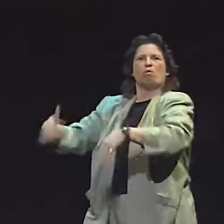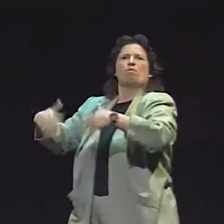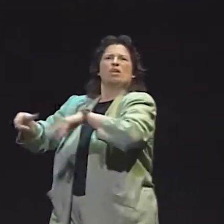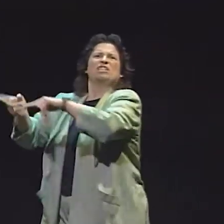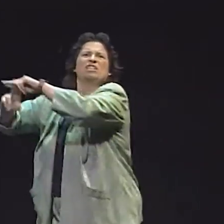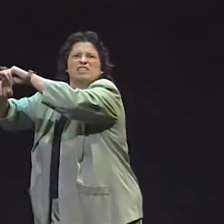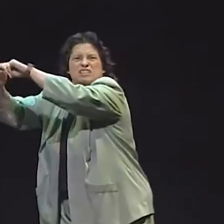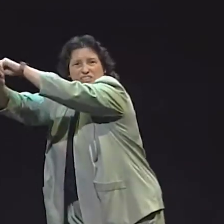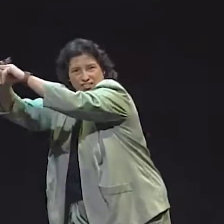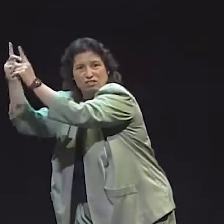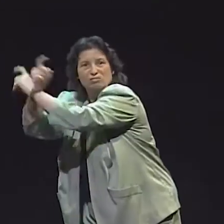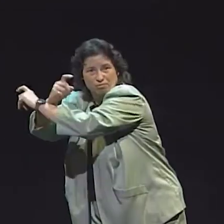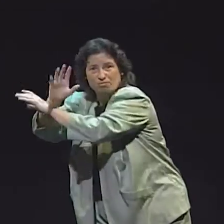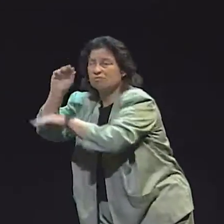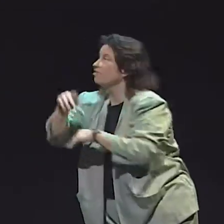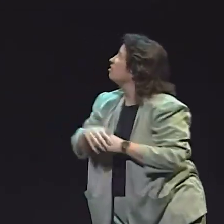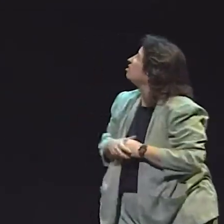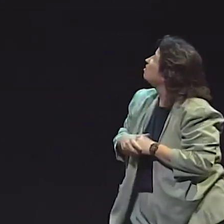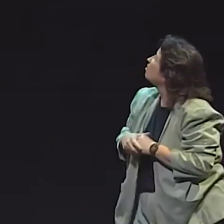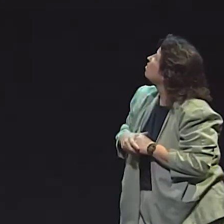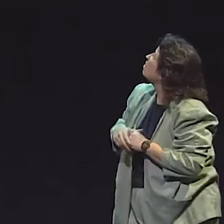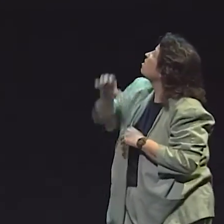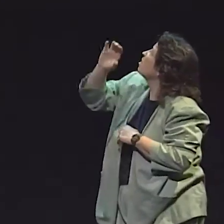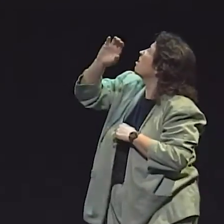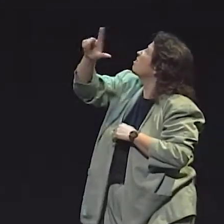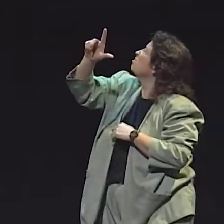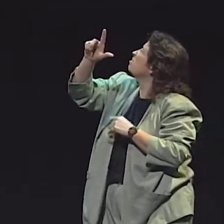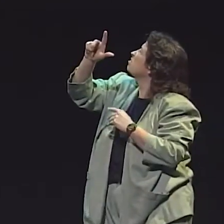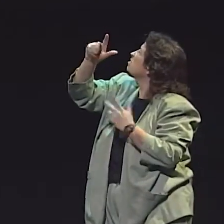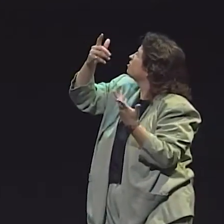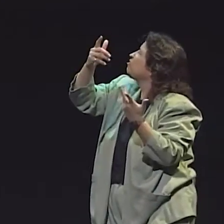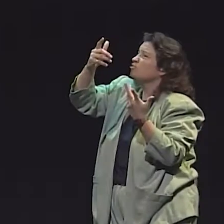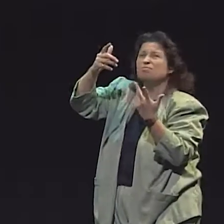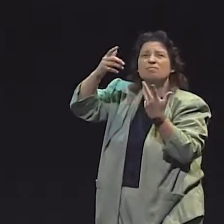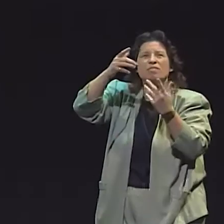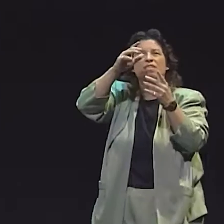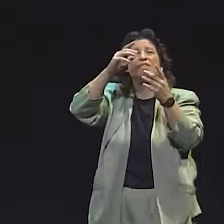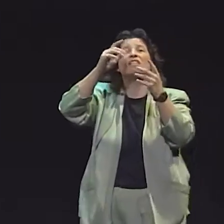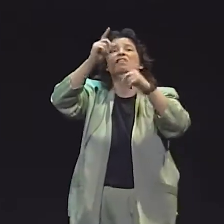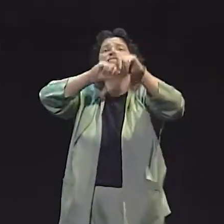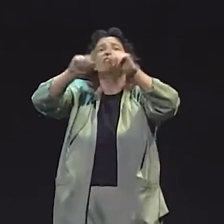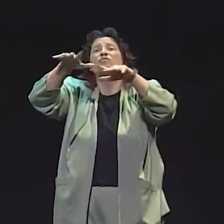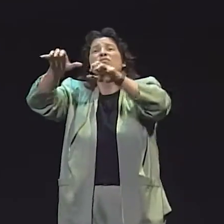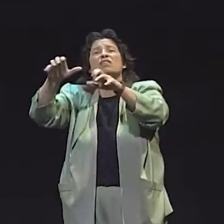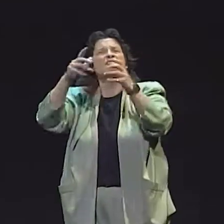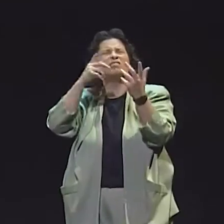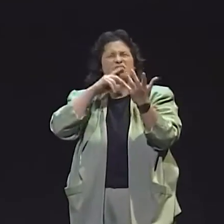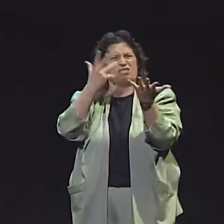SO, WE HAVE--I HAVE THIS CATEGORIZED BY COMPLEXITY OF A STRUCTURE.